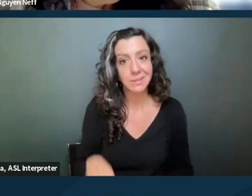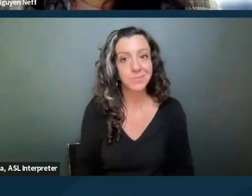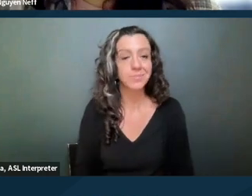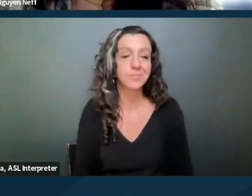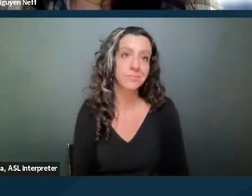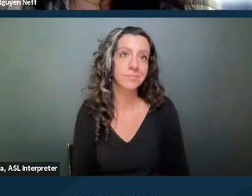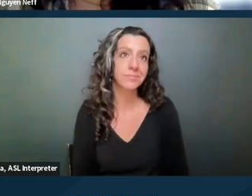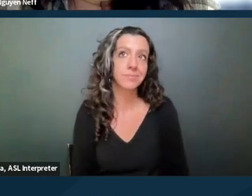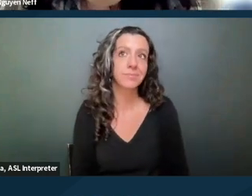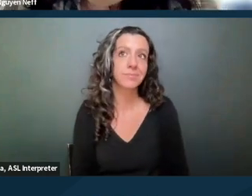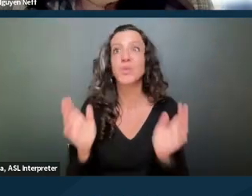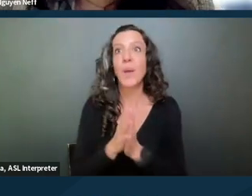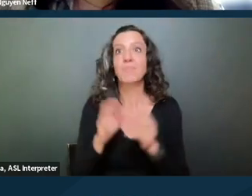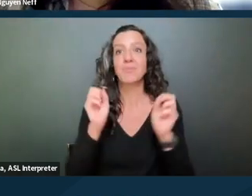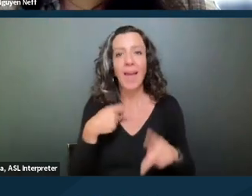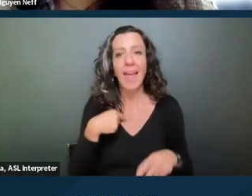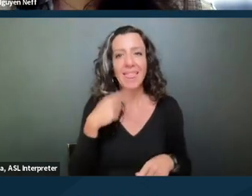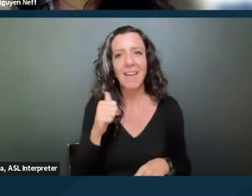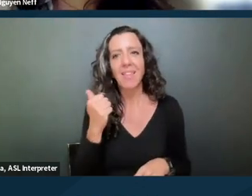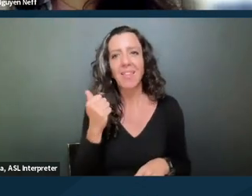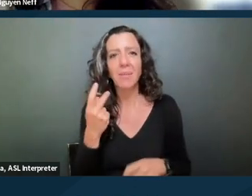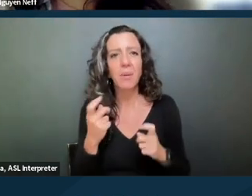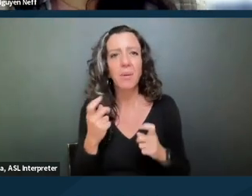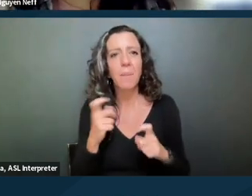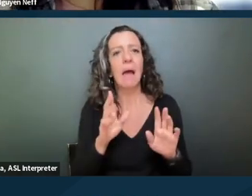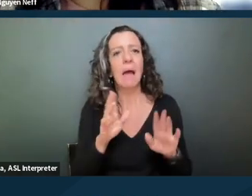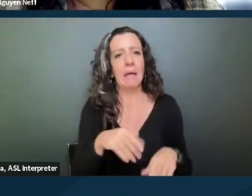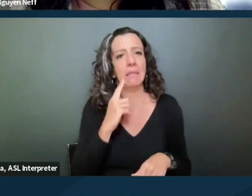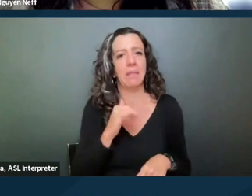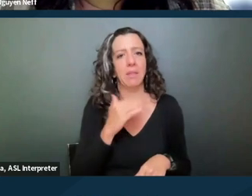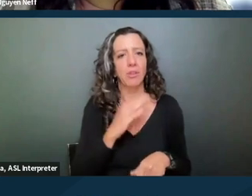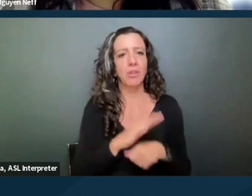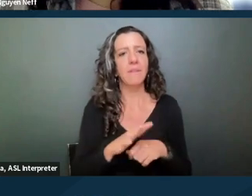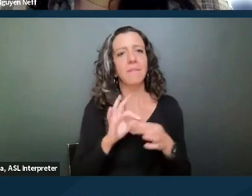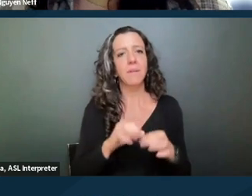Okay, I think I had a couple other questions in that, but I think that was pretty good overview.